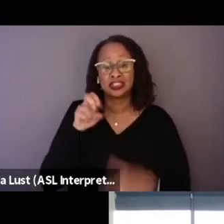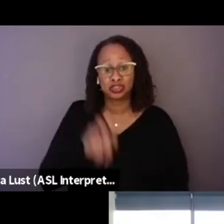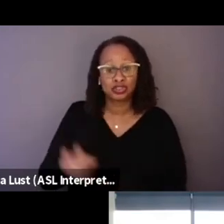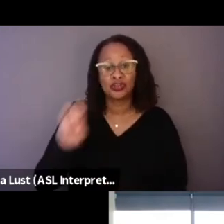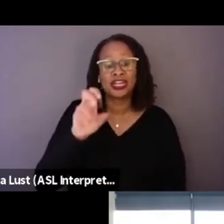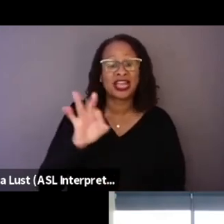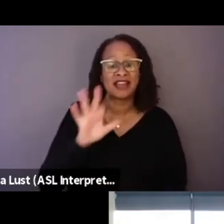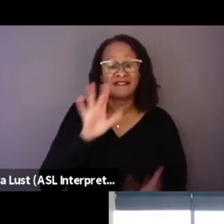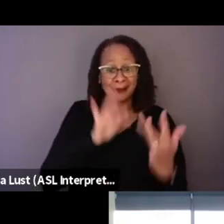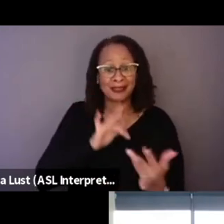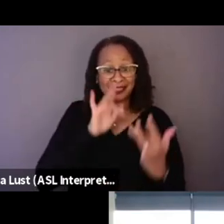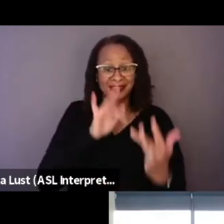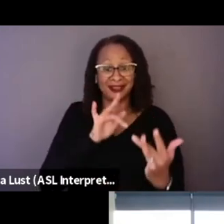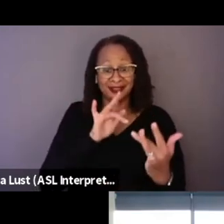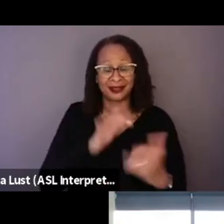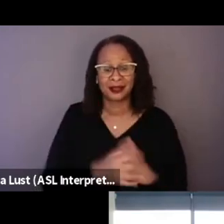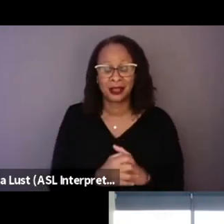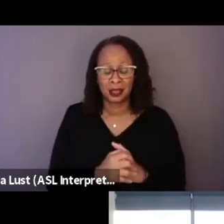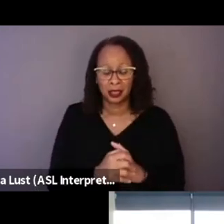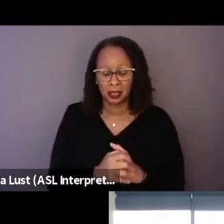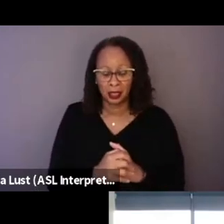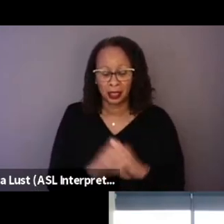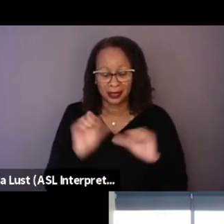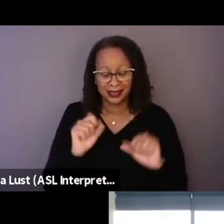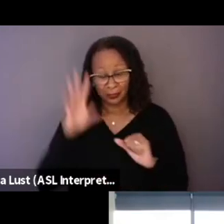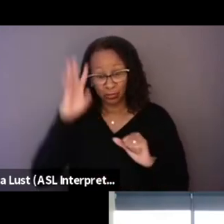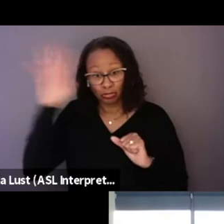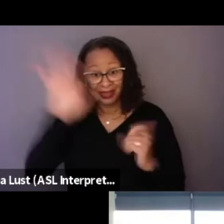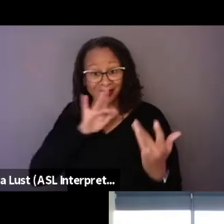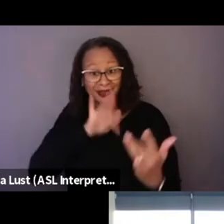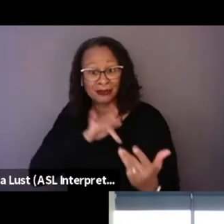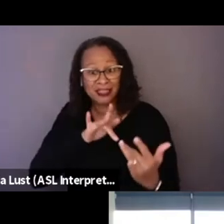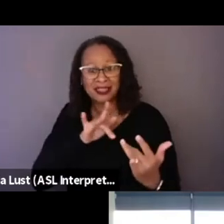you know, it can create empathy, like nothing else, you know.